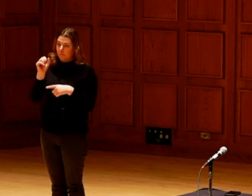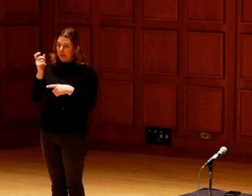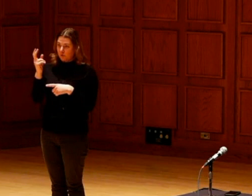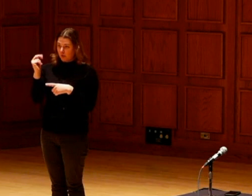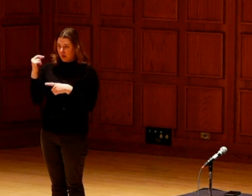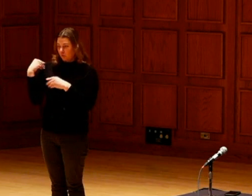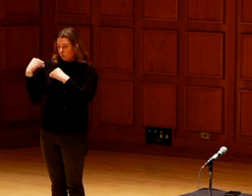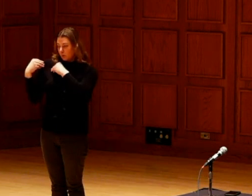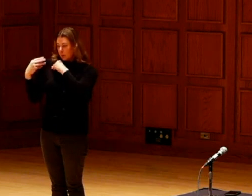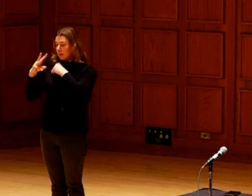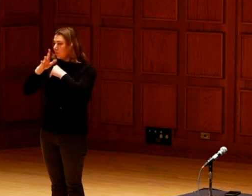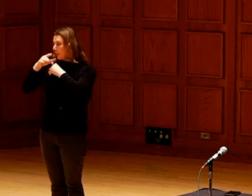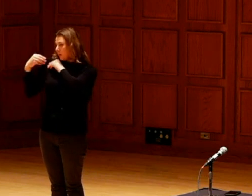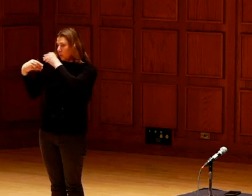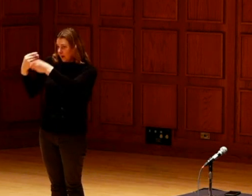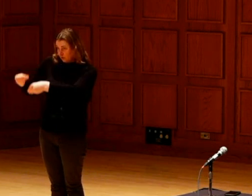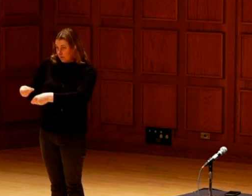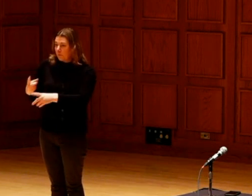But the question is really for both of you in that sense.